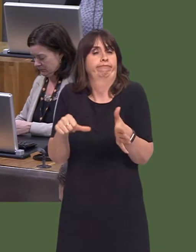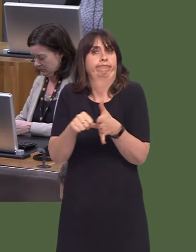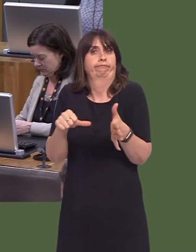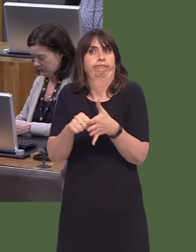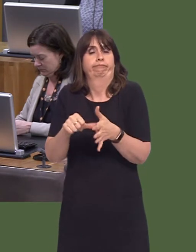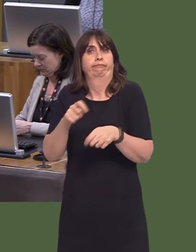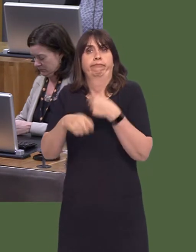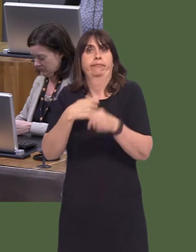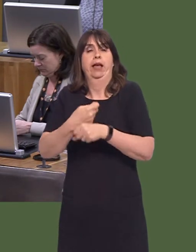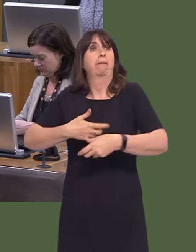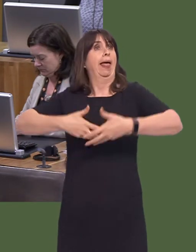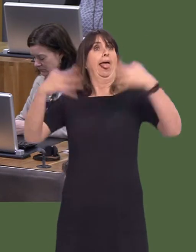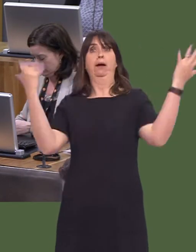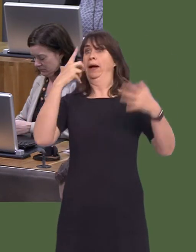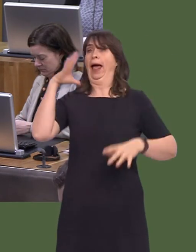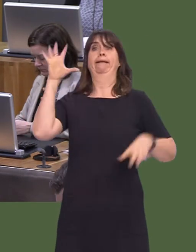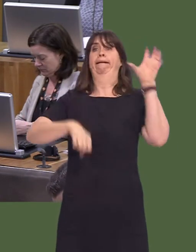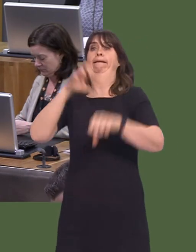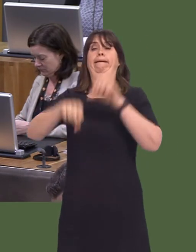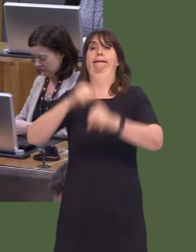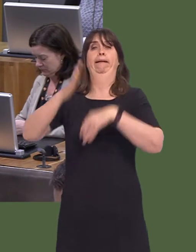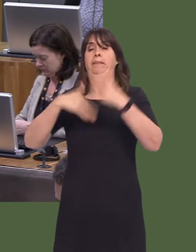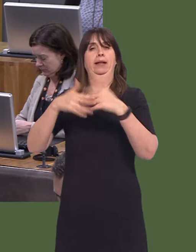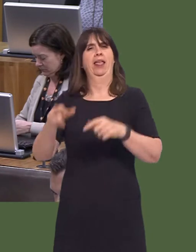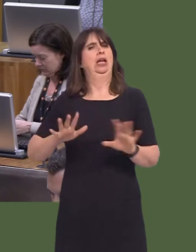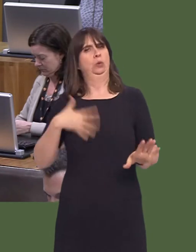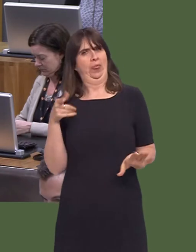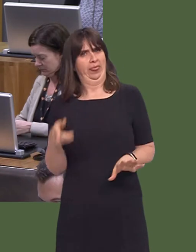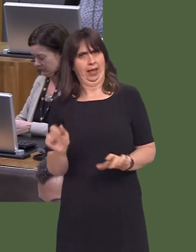a free-for-all. That's in nobody's interest. Two things, however, are important. First